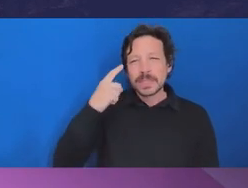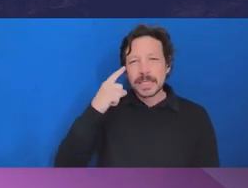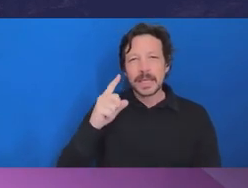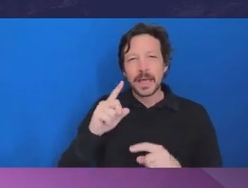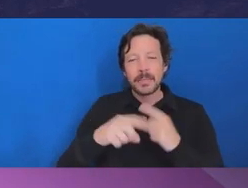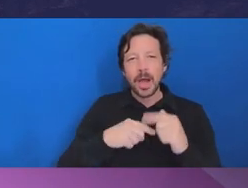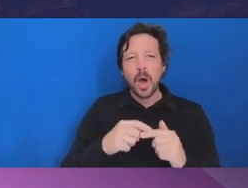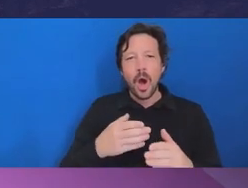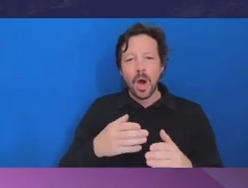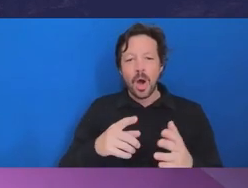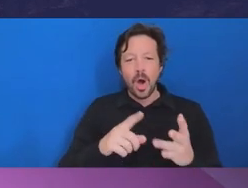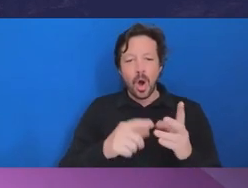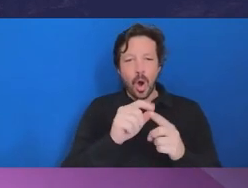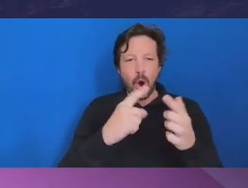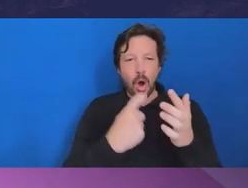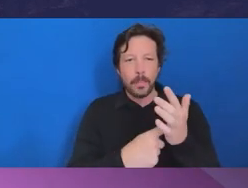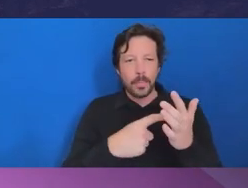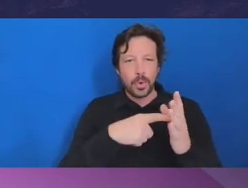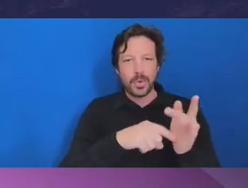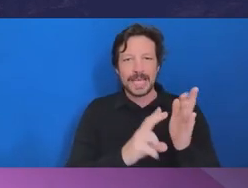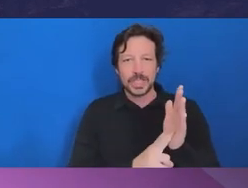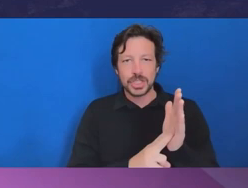investigation in which we published a report in which the CEO